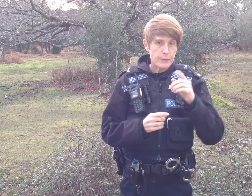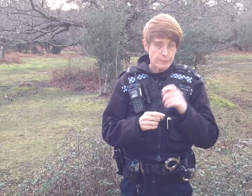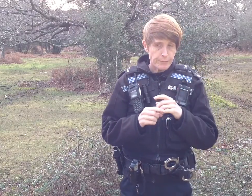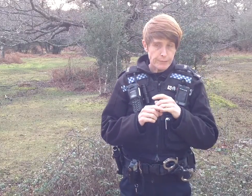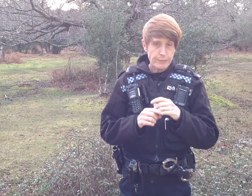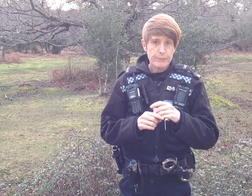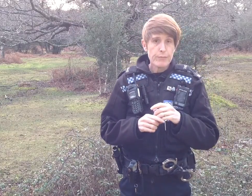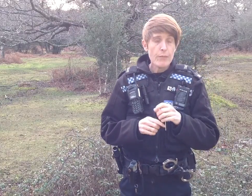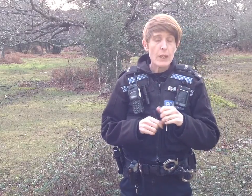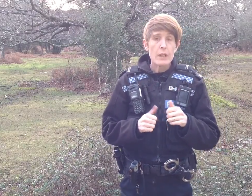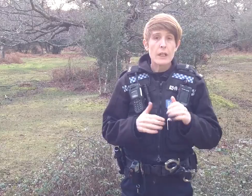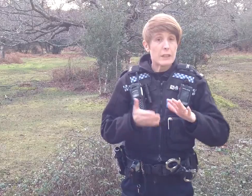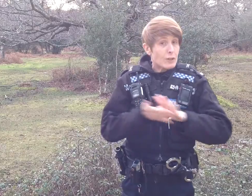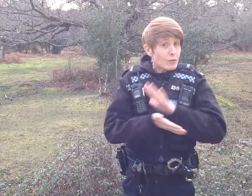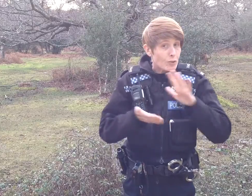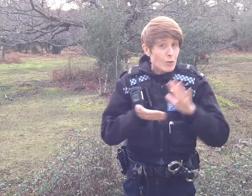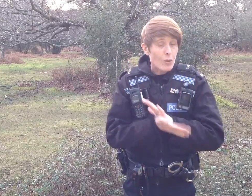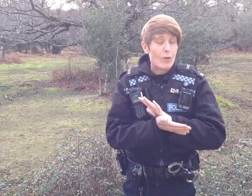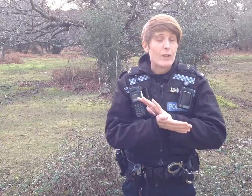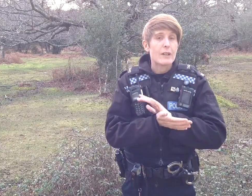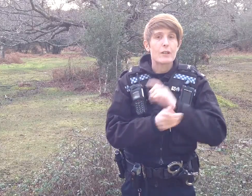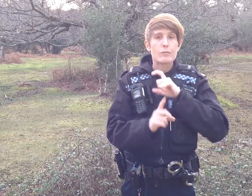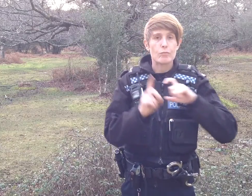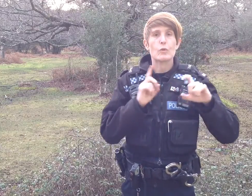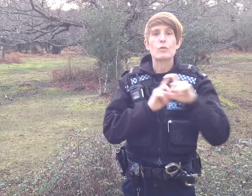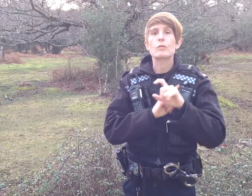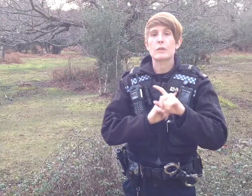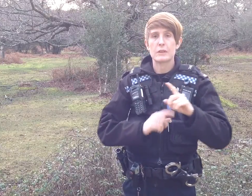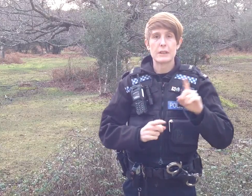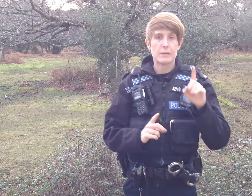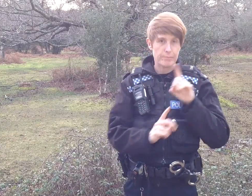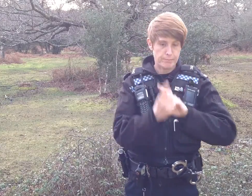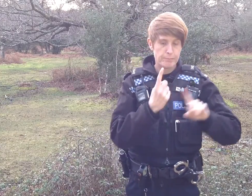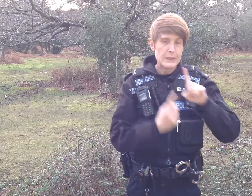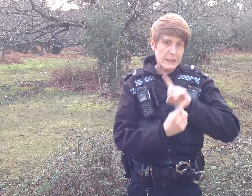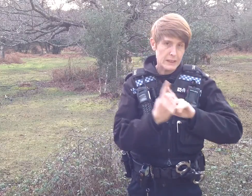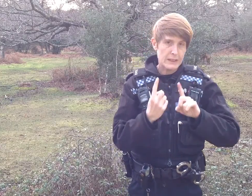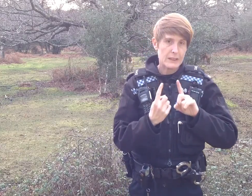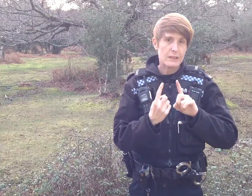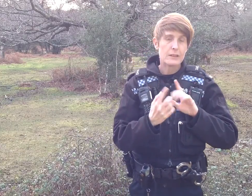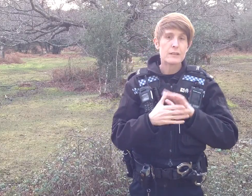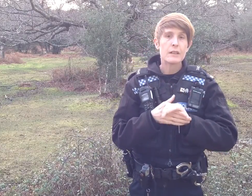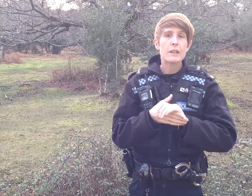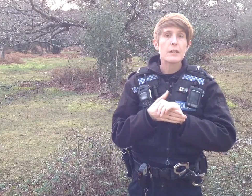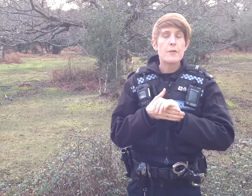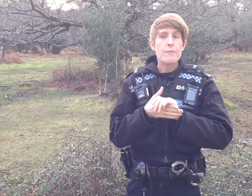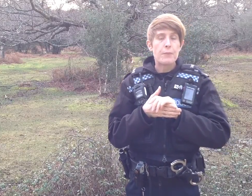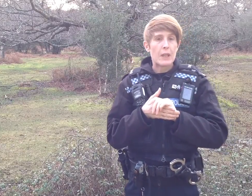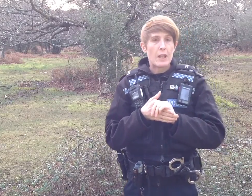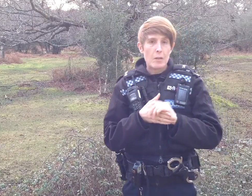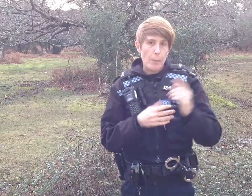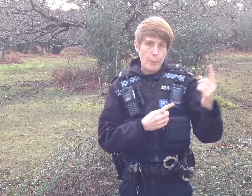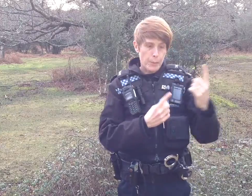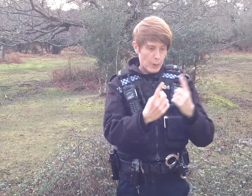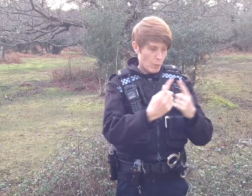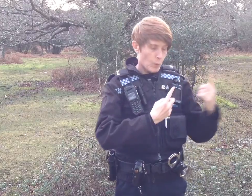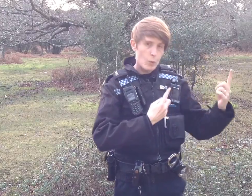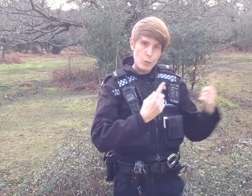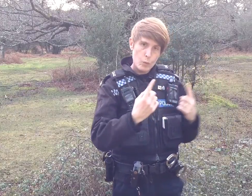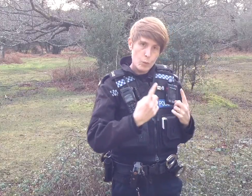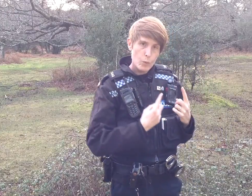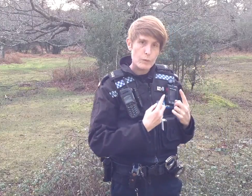I enjoy community meetings, where people